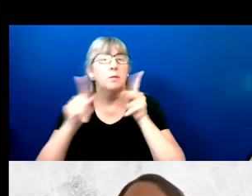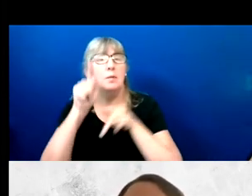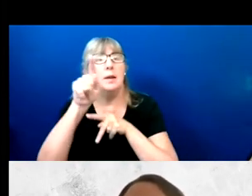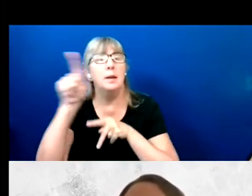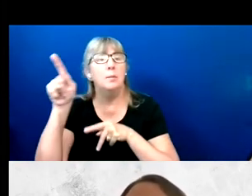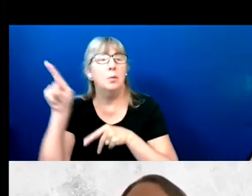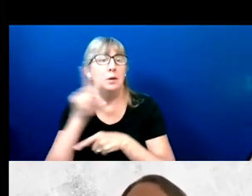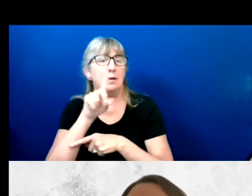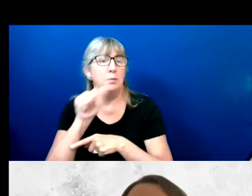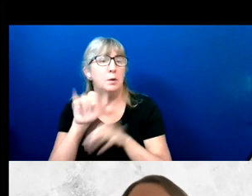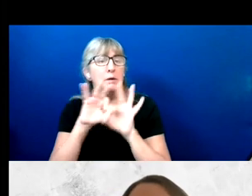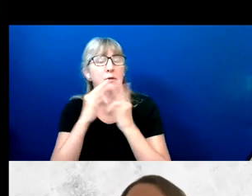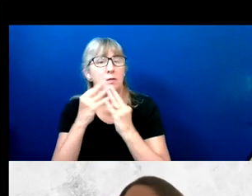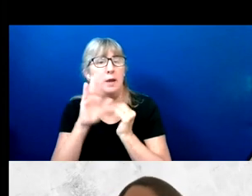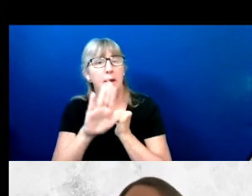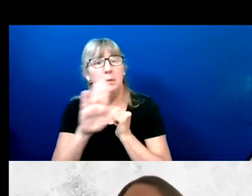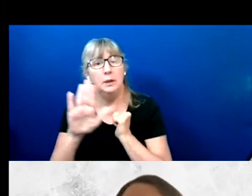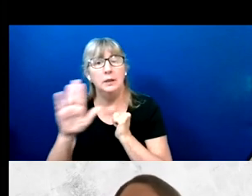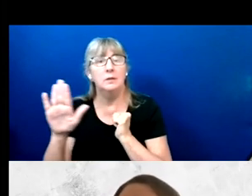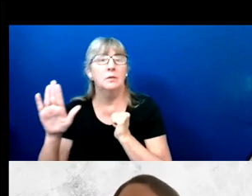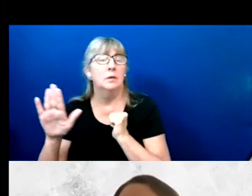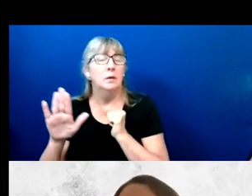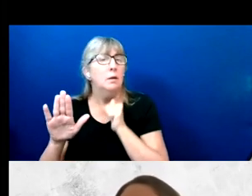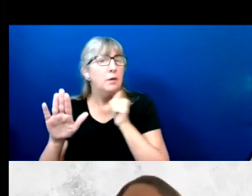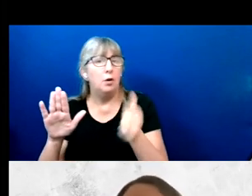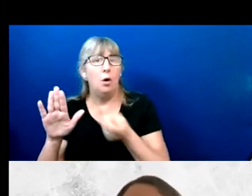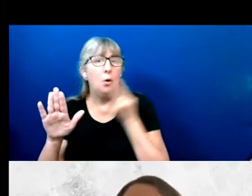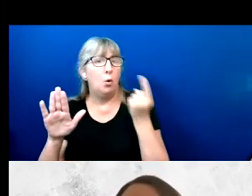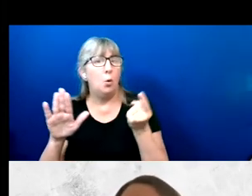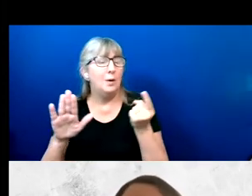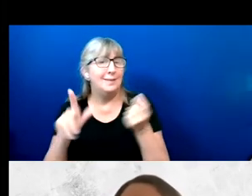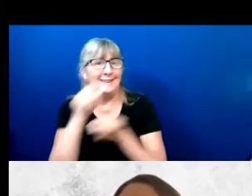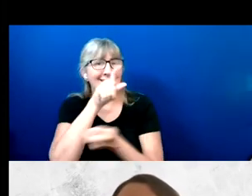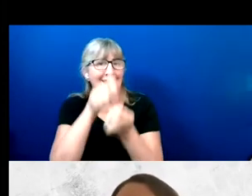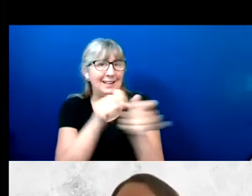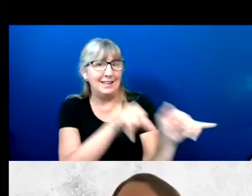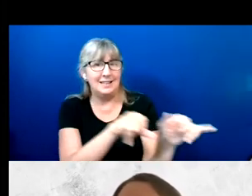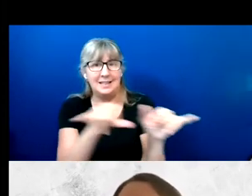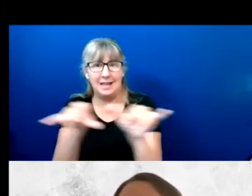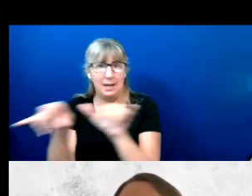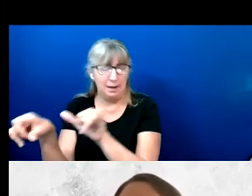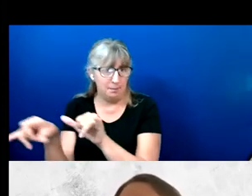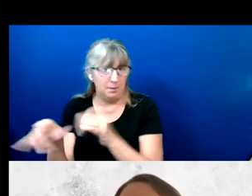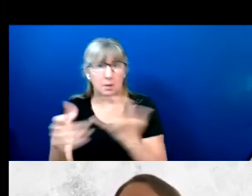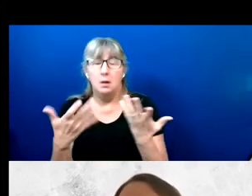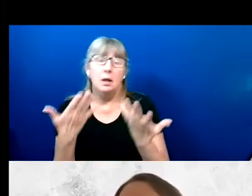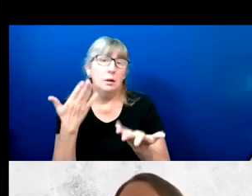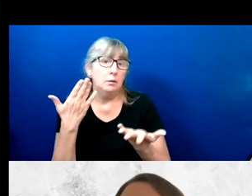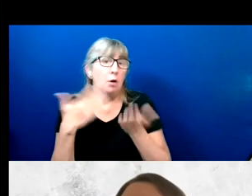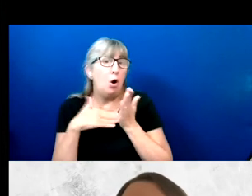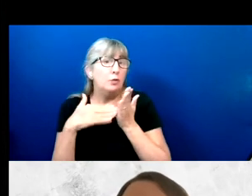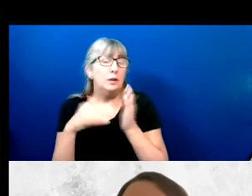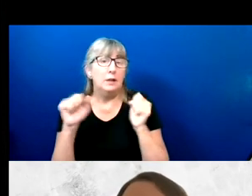their family members are not always identical and sometimes can be contradictory.